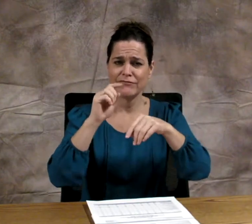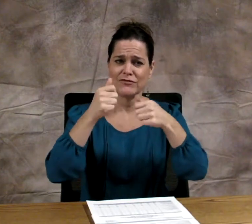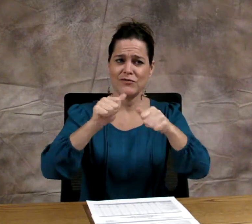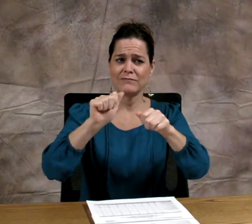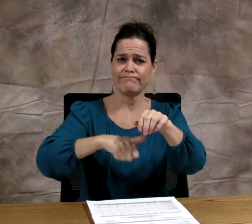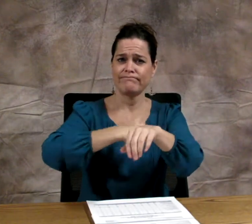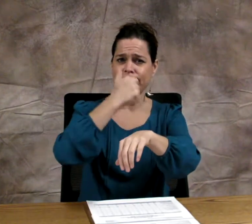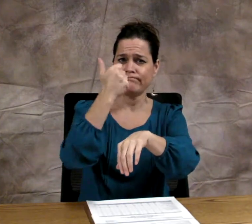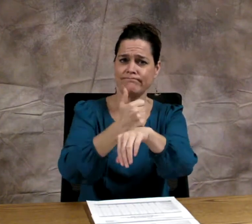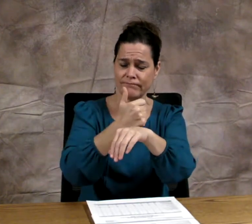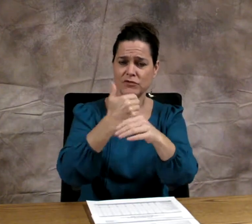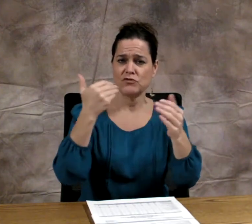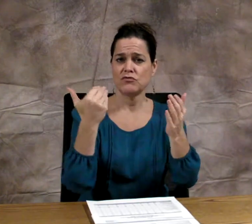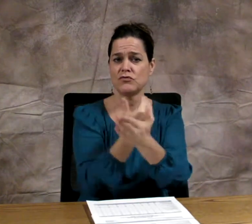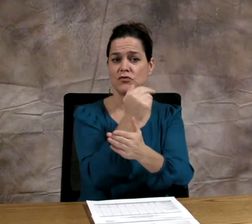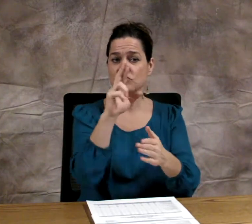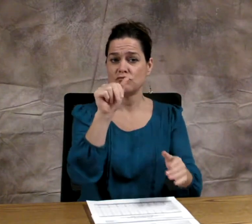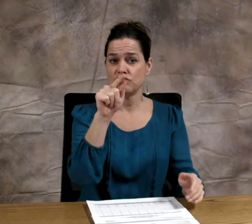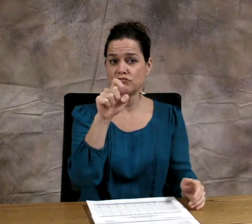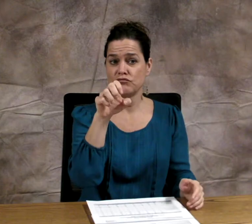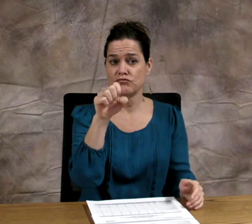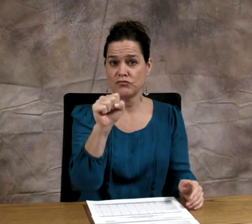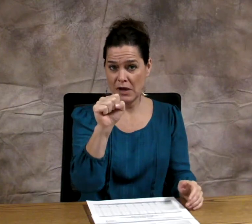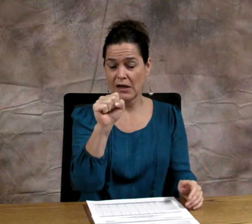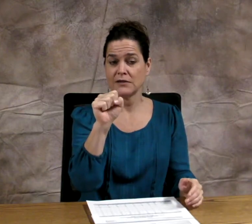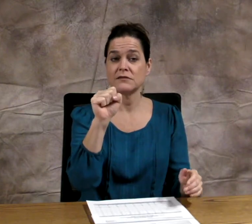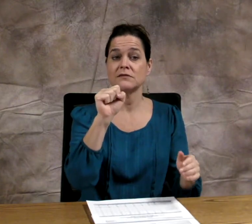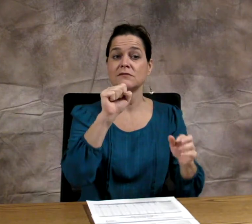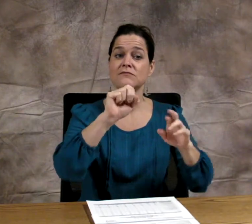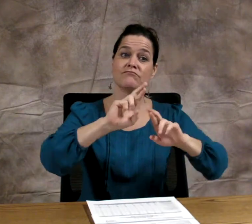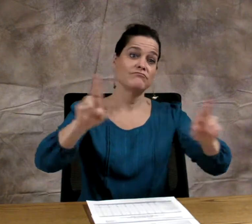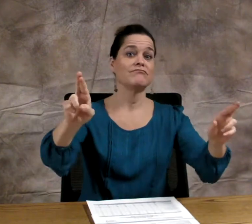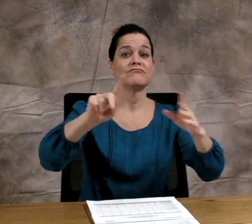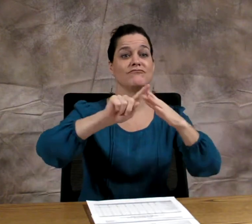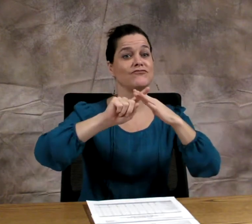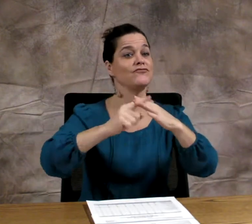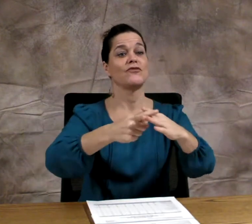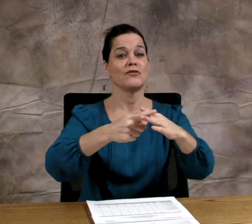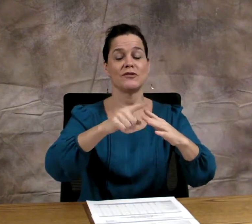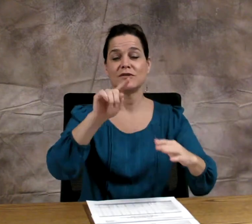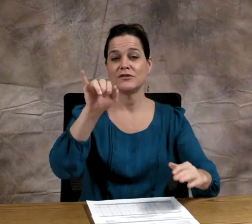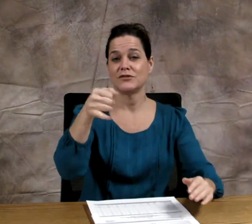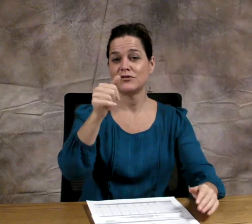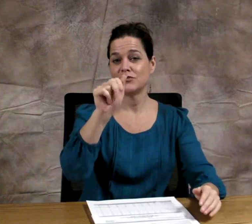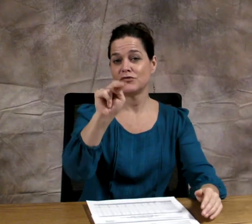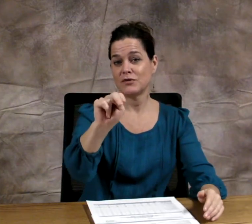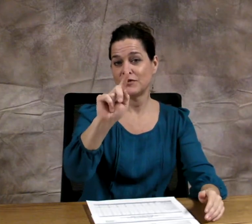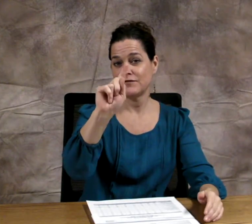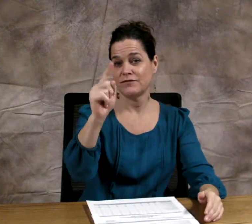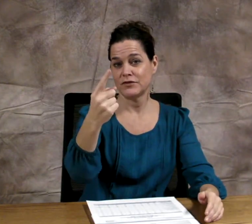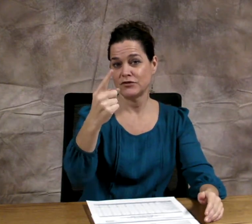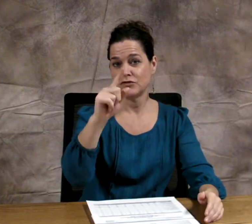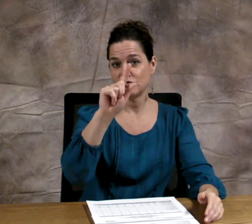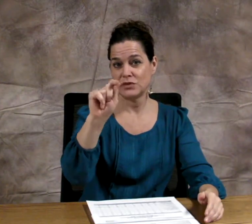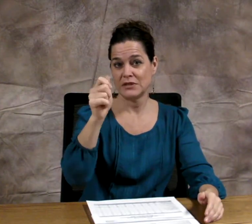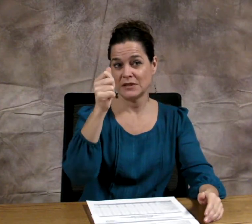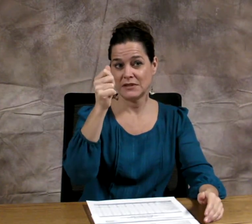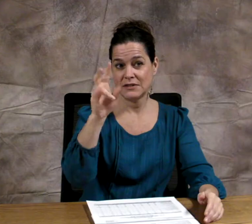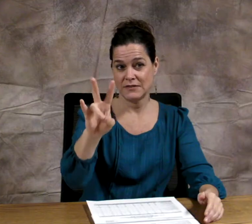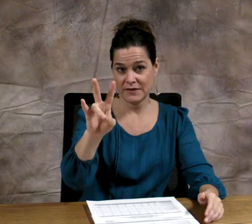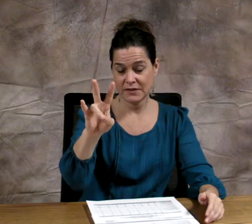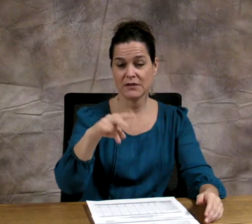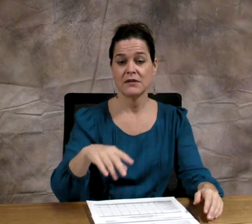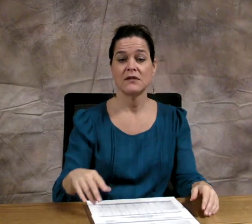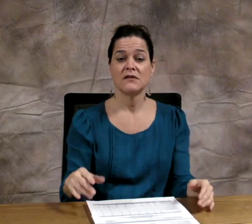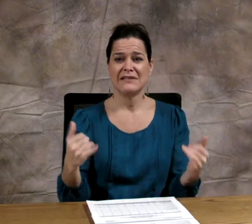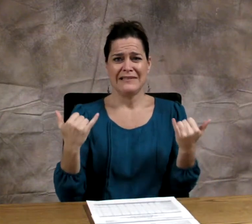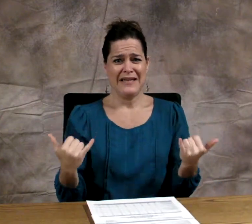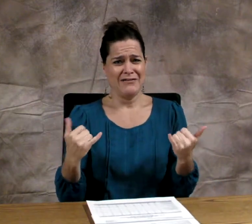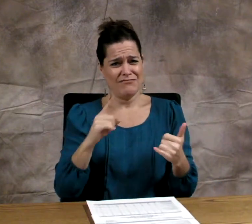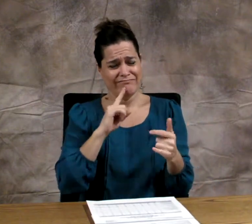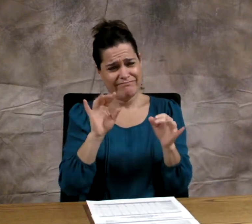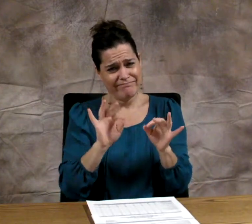while we work to establish new rates to go into effect on January 1, 2017.